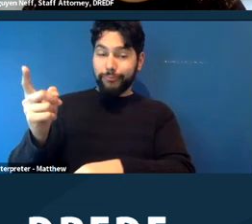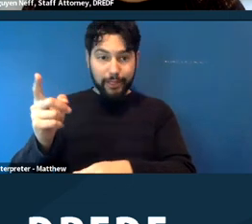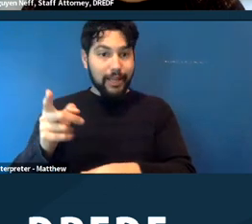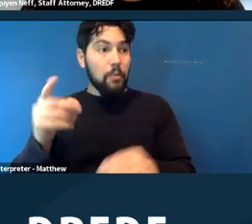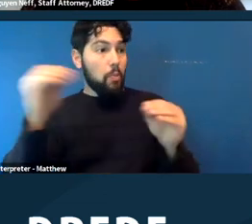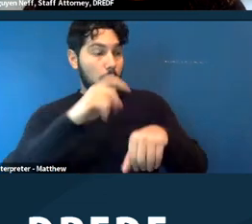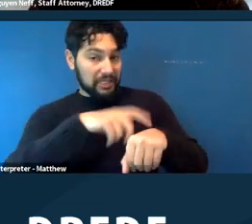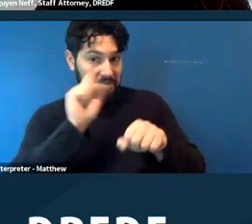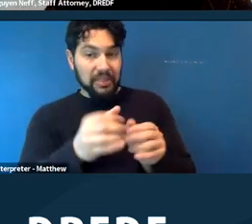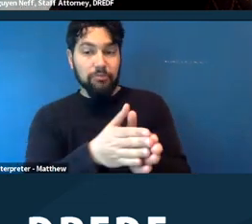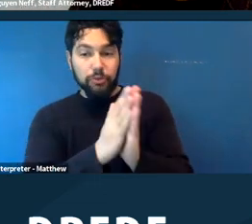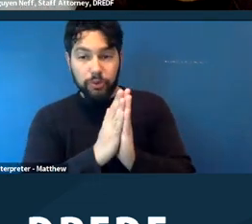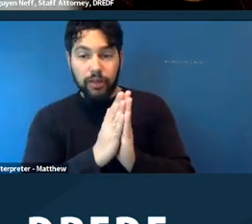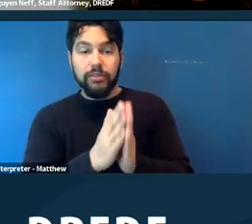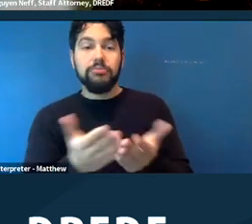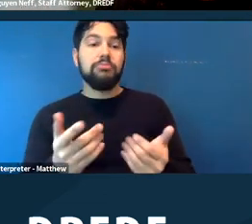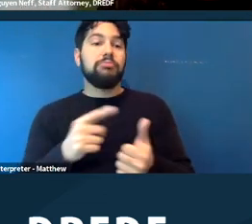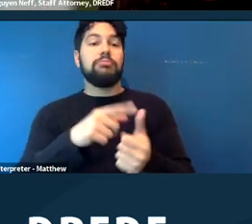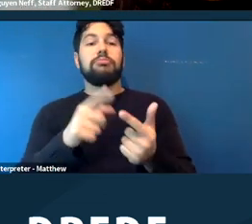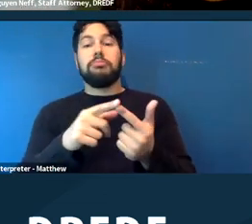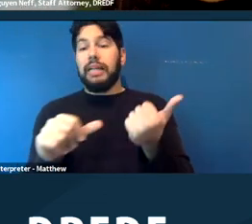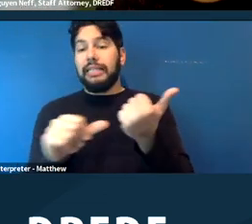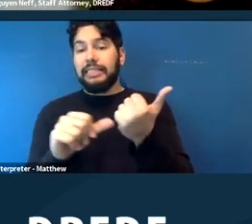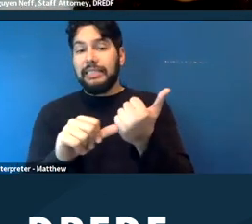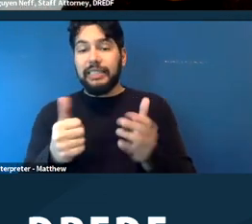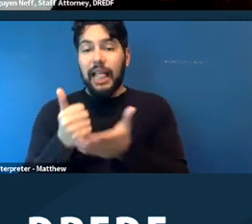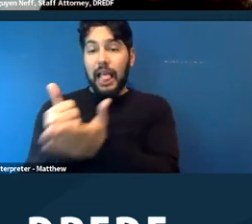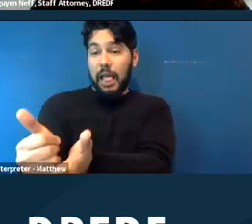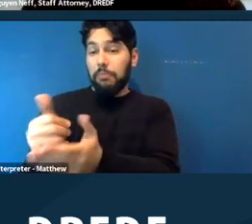later. Assistance in moving the items like we just talked about in the Cooley example,